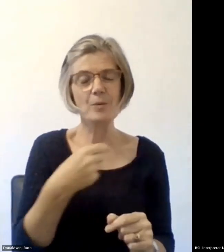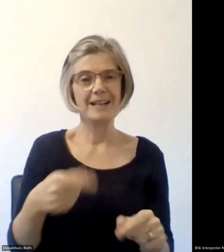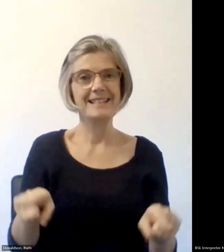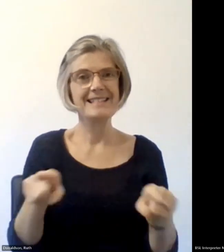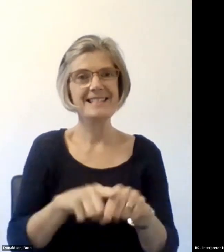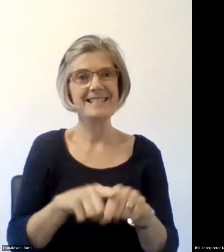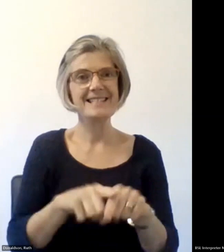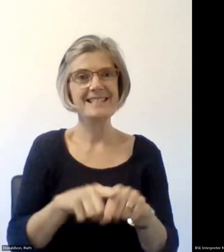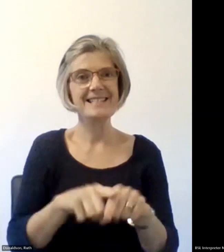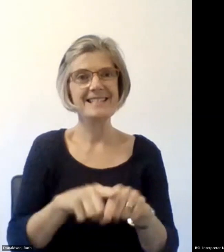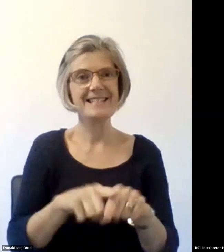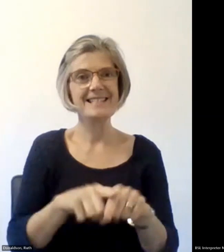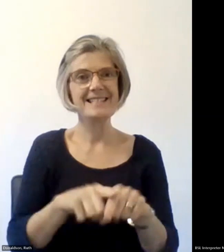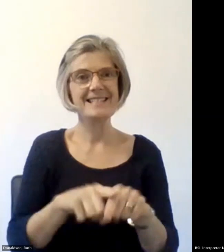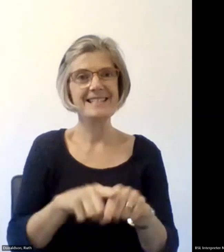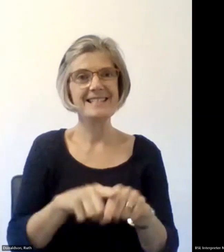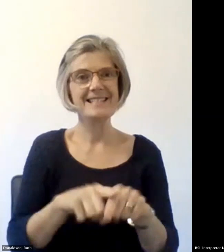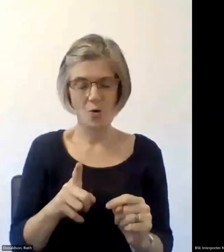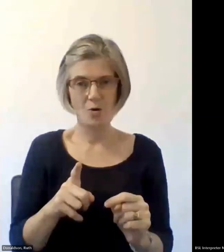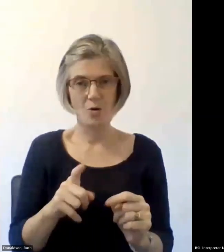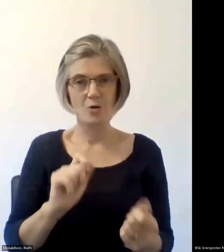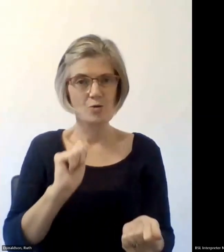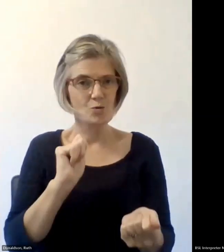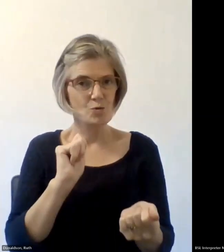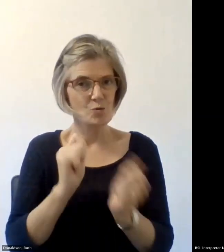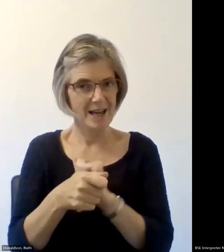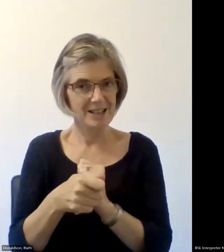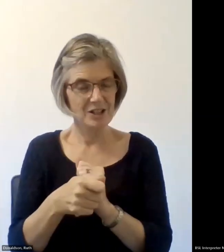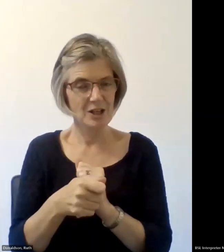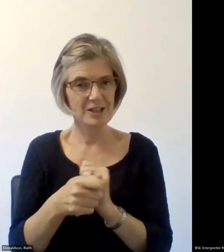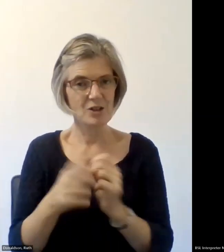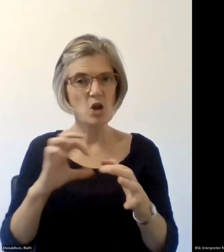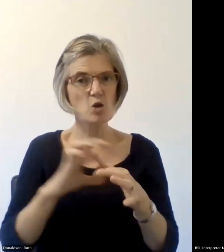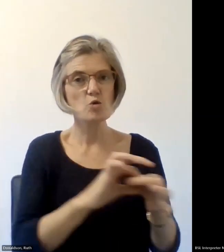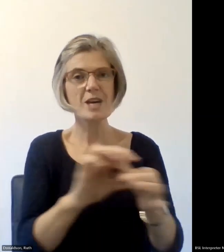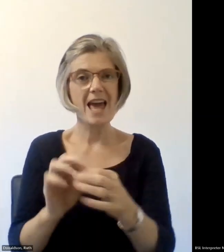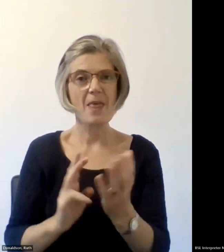on teams we're going to switch on together mode so if you don't want to give a wave then please